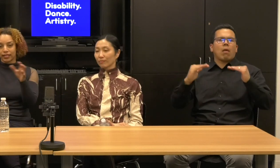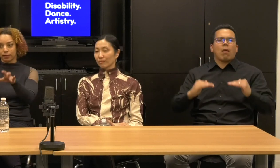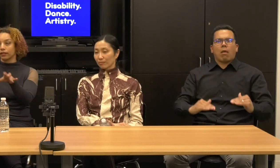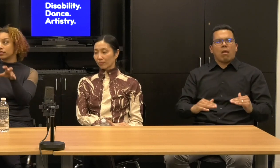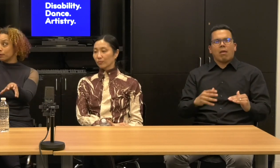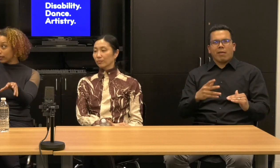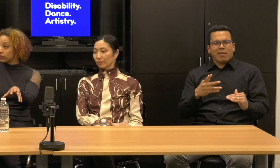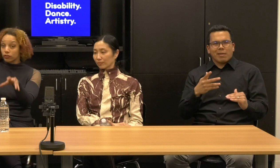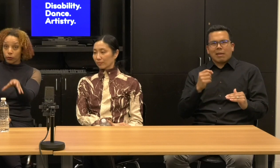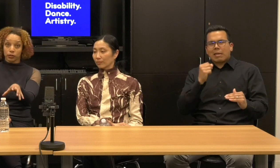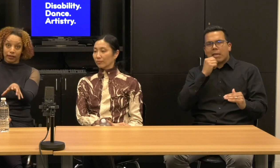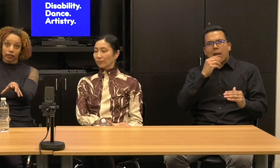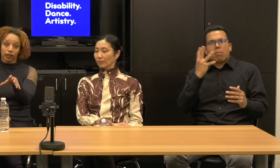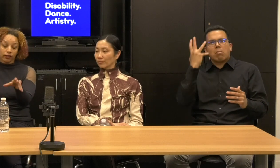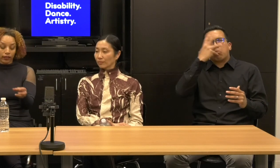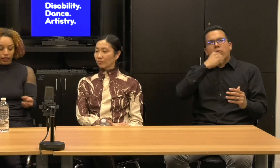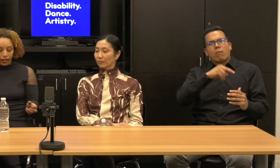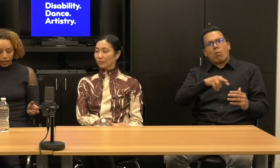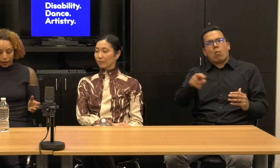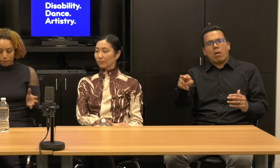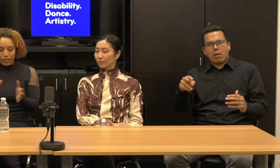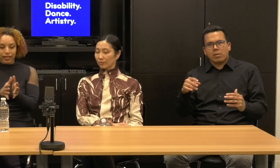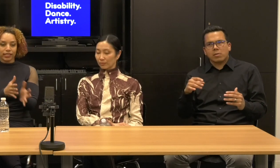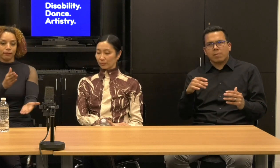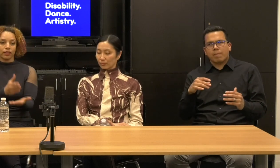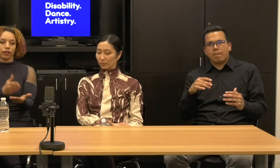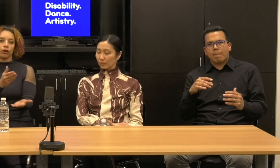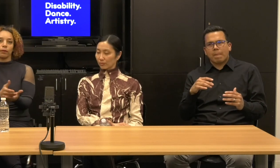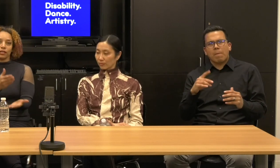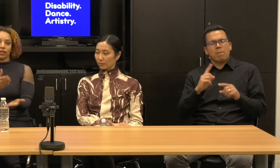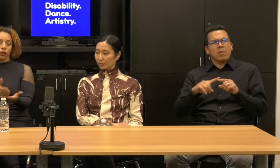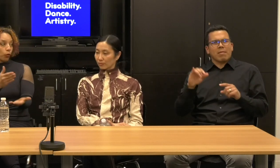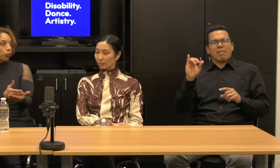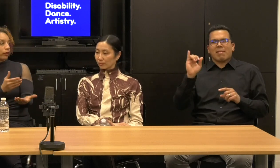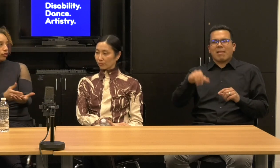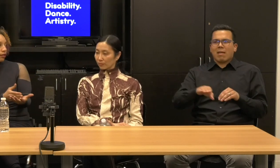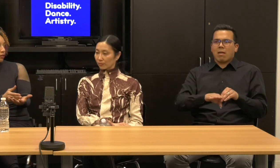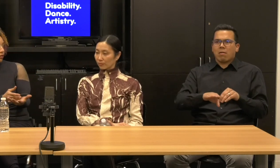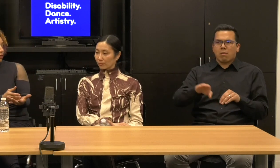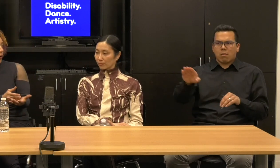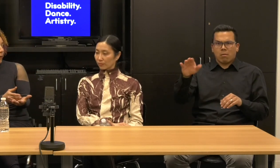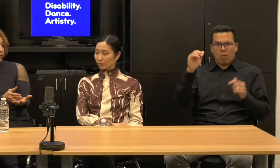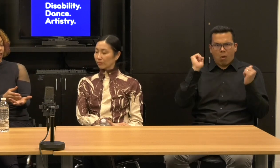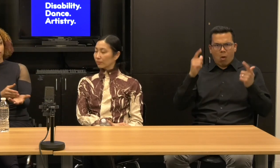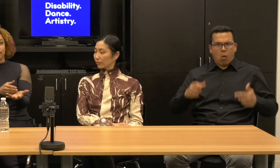That's something that Simi Linton talks about a lot. It is something that basically all wheelchair users know.